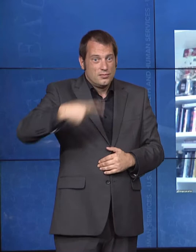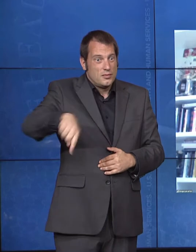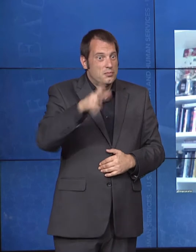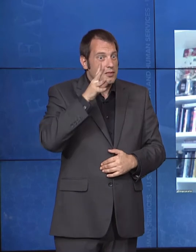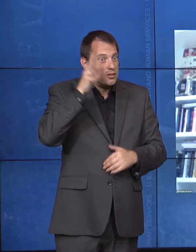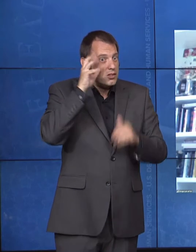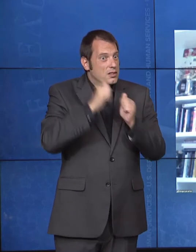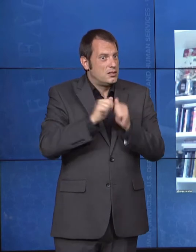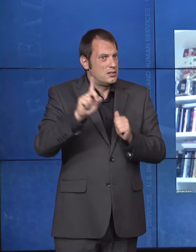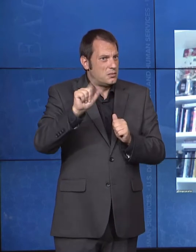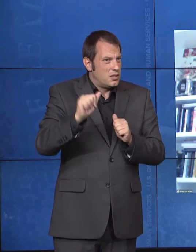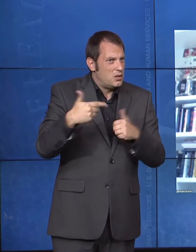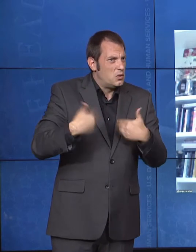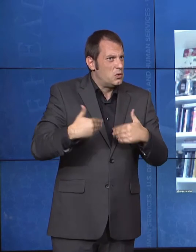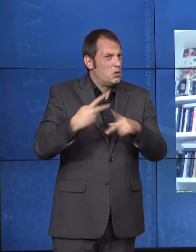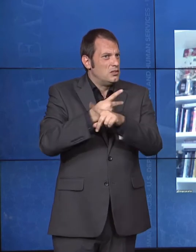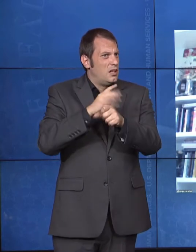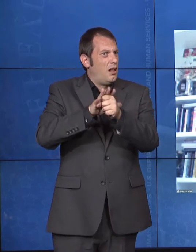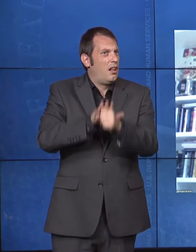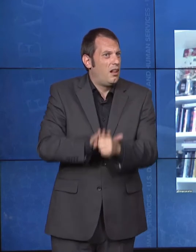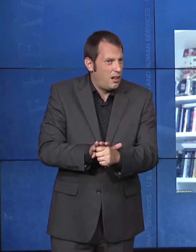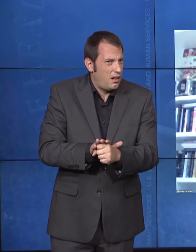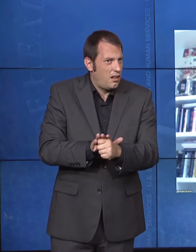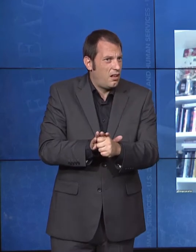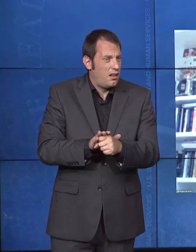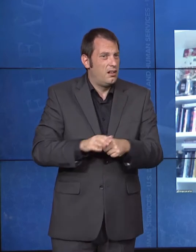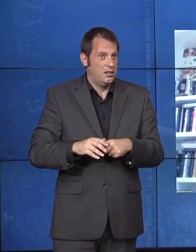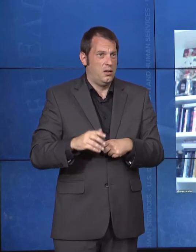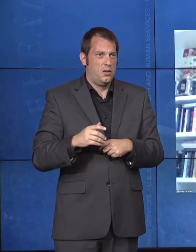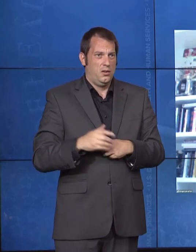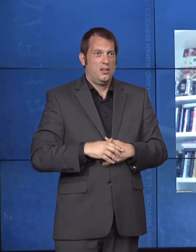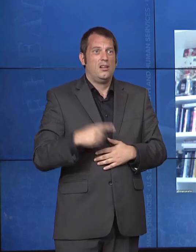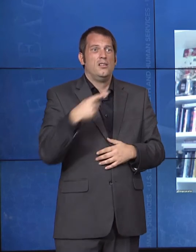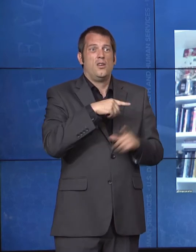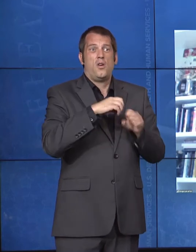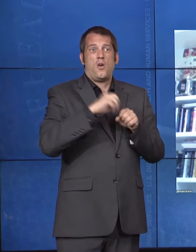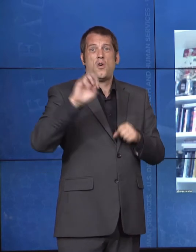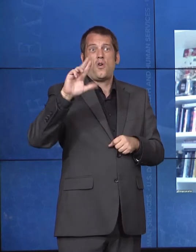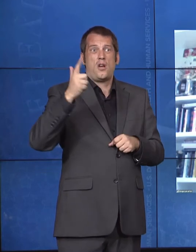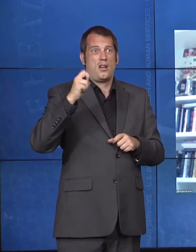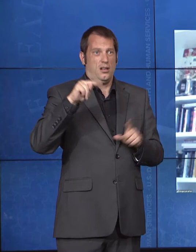had intellectual disabilities. In fact, they were actually given IQ tests, and those test